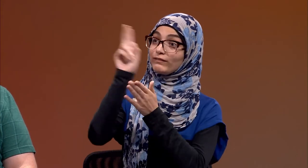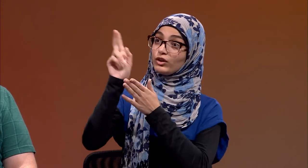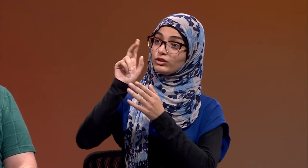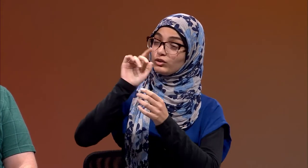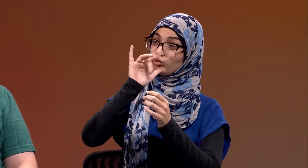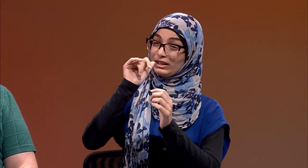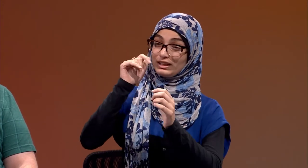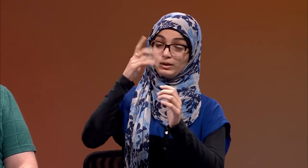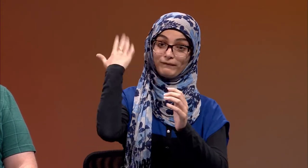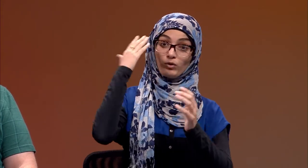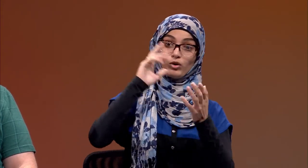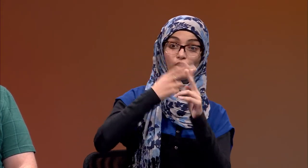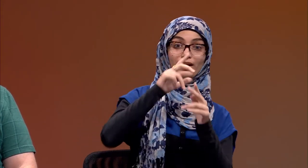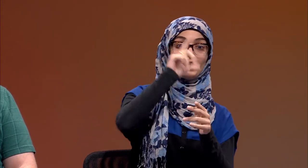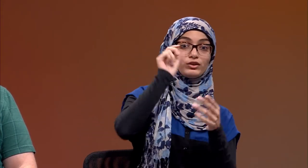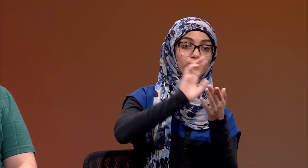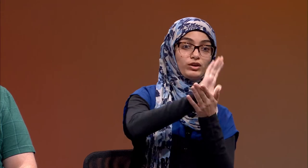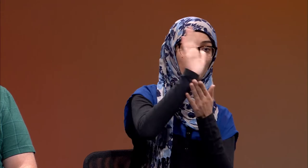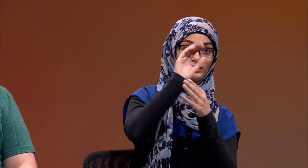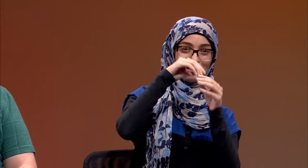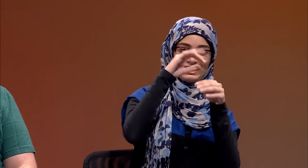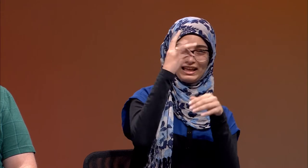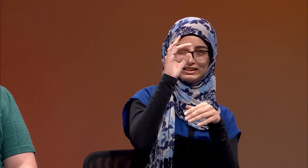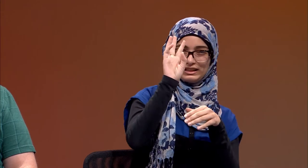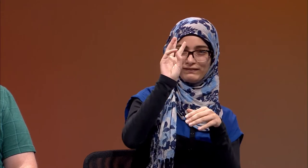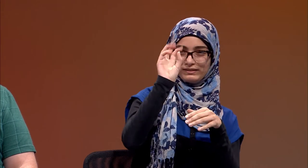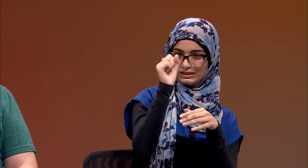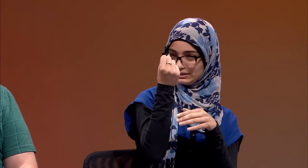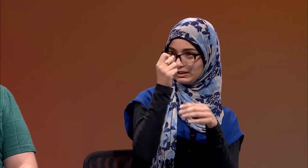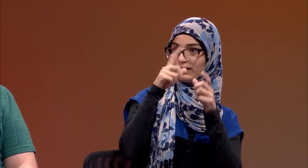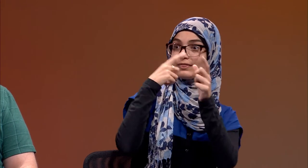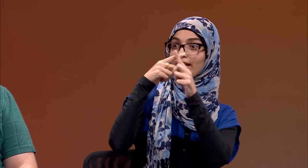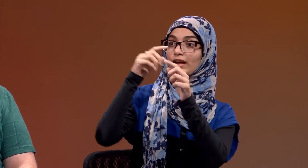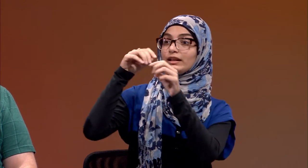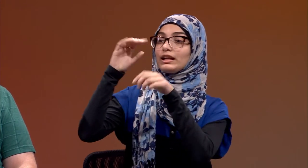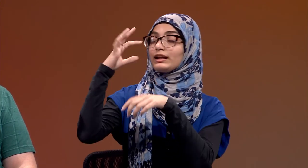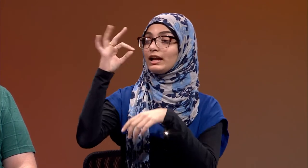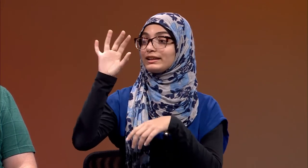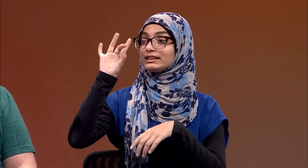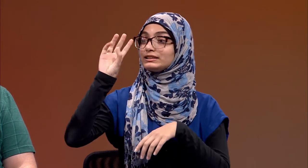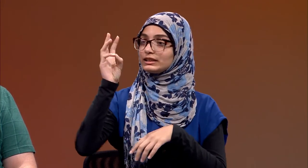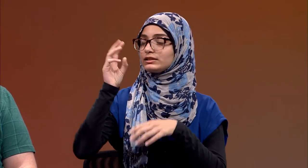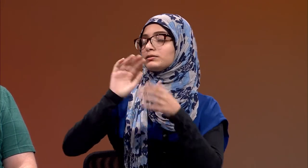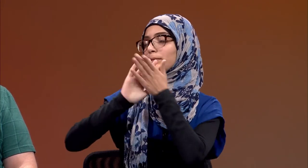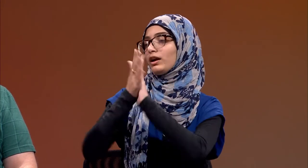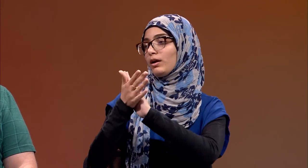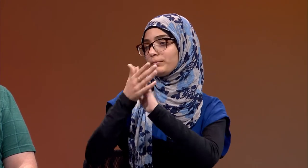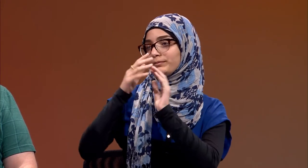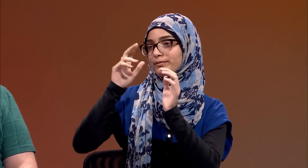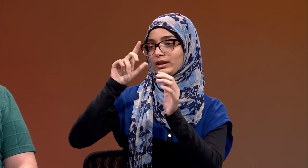Gallaudet University was previously Gallaudet College in 1860s, and Gallaudet University